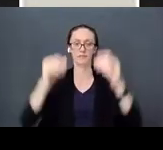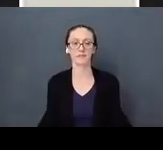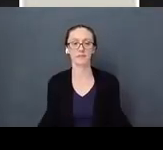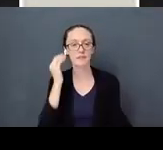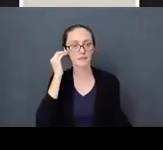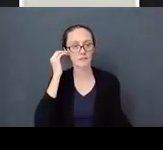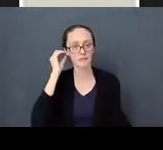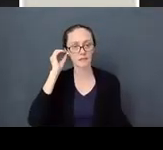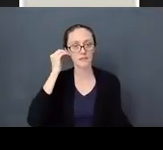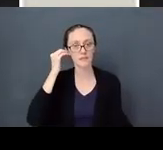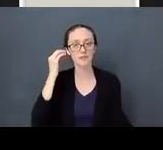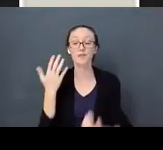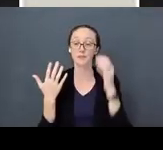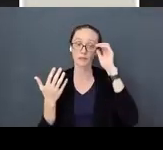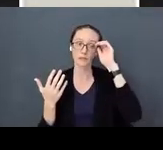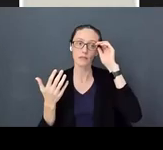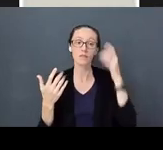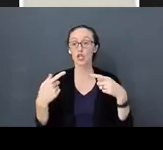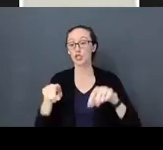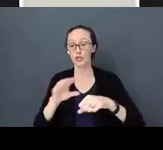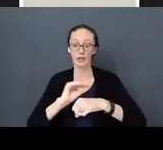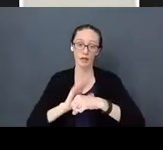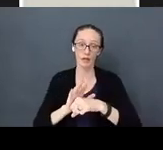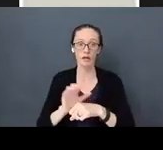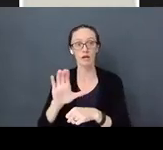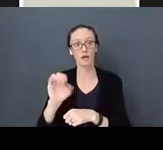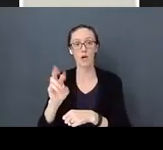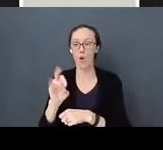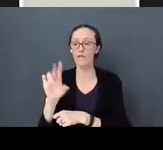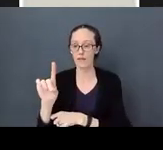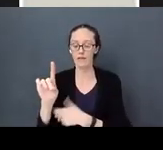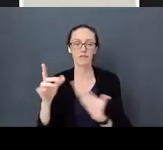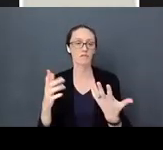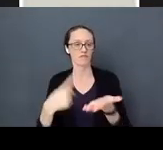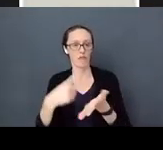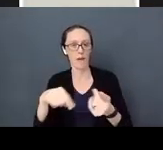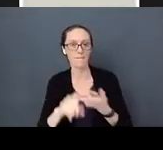During Covid we are talking about love and giving kids what they need. This is what life looks like